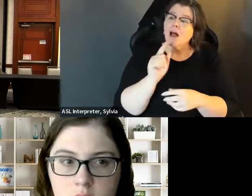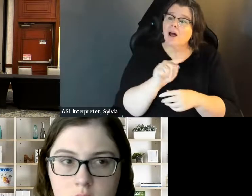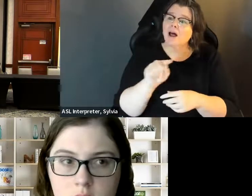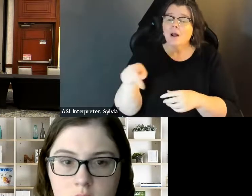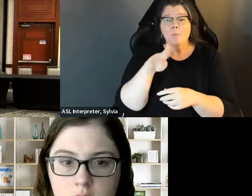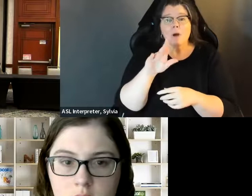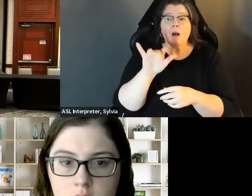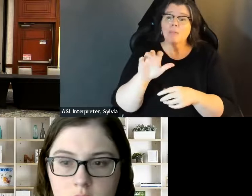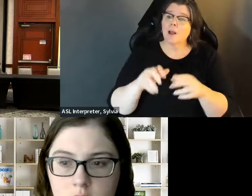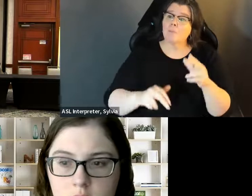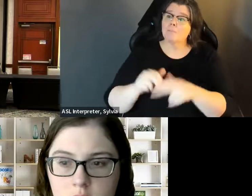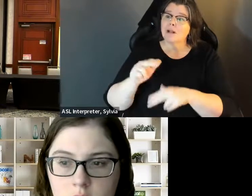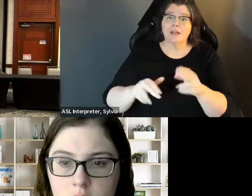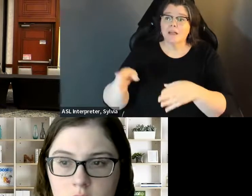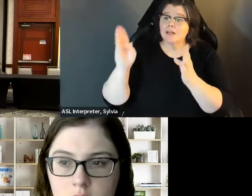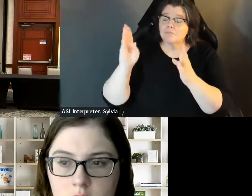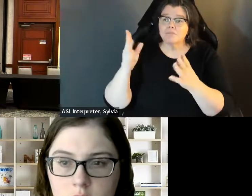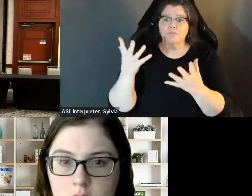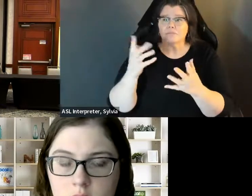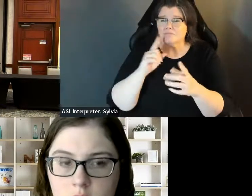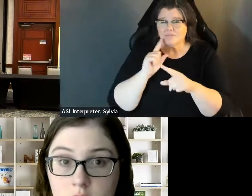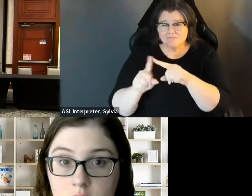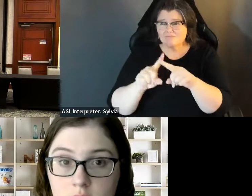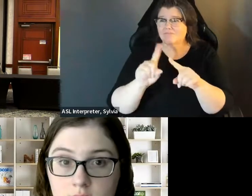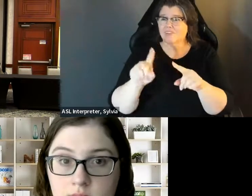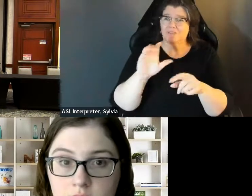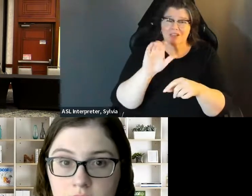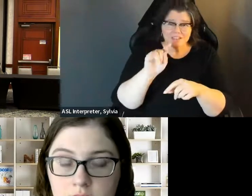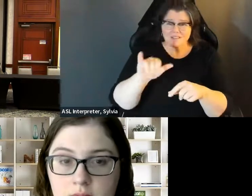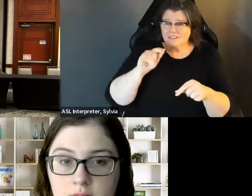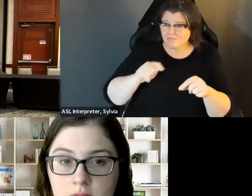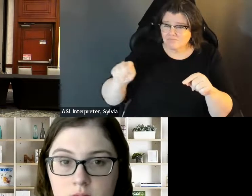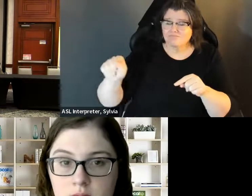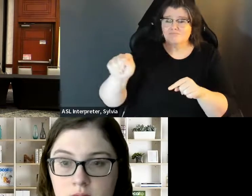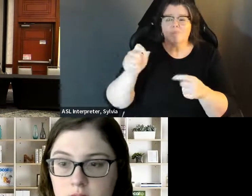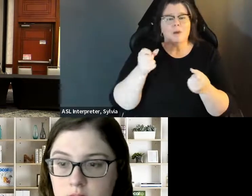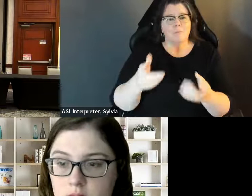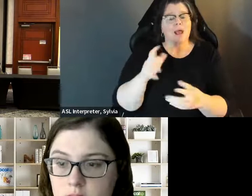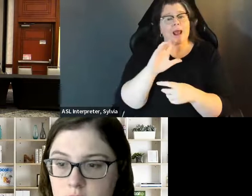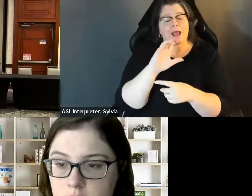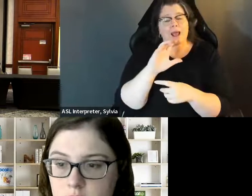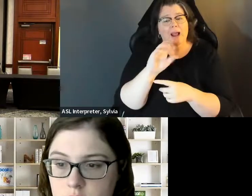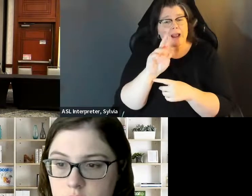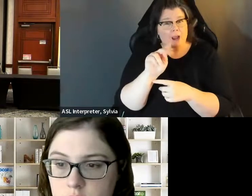because it did not recognize it. I've also found that a lot of buildings, public buildings that you go into, I've also found that a lot of built public buildings that you go into city of Yo, various cities, various county buildings.